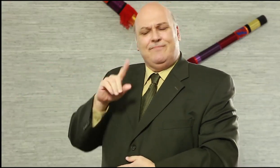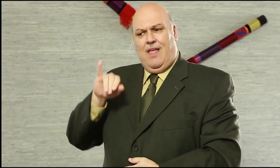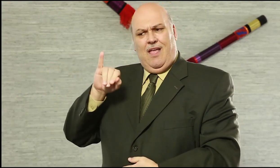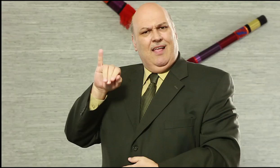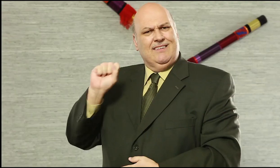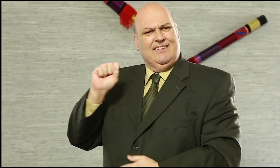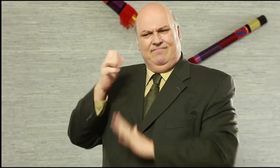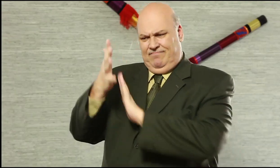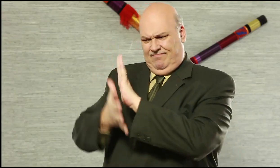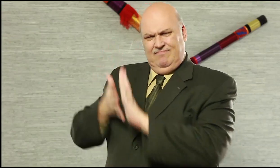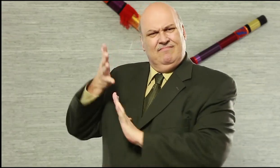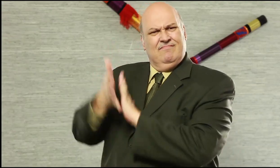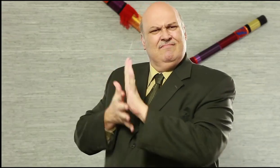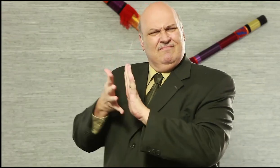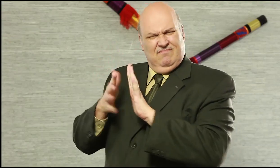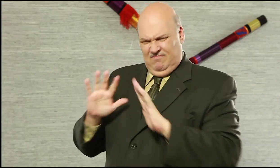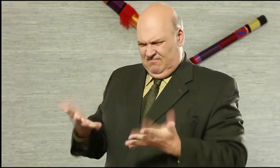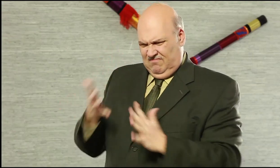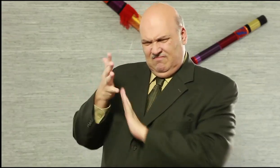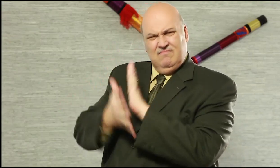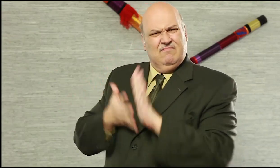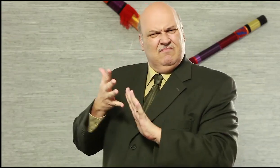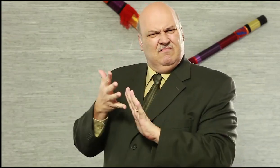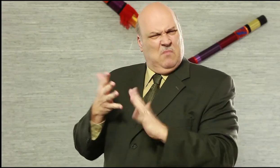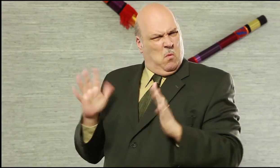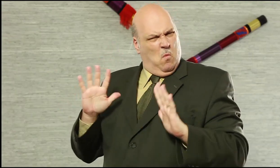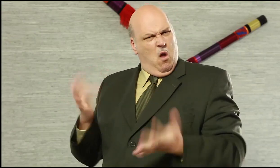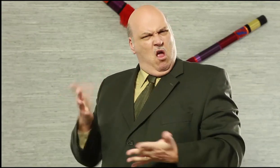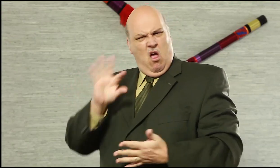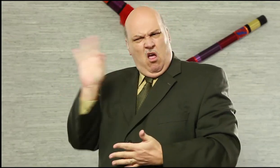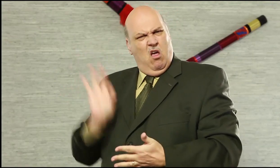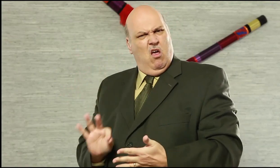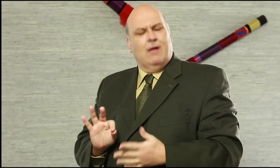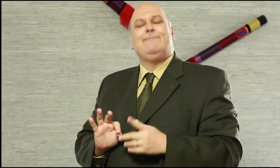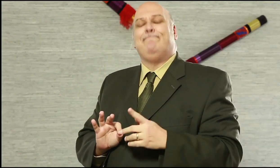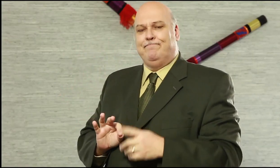Why IS? So that many deaf individuals around